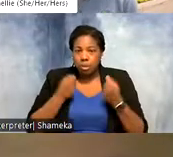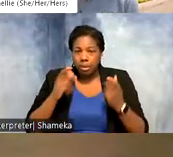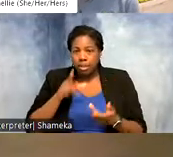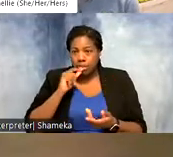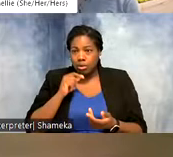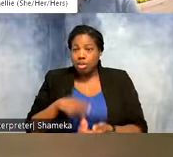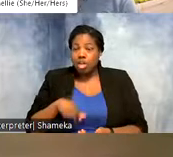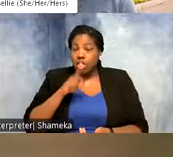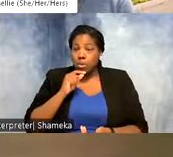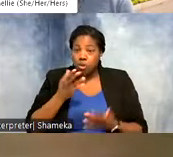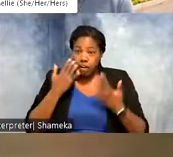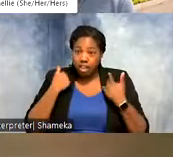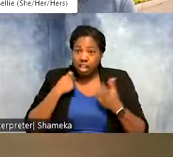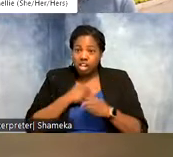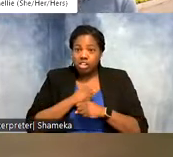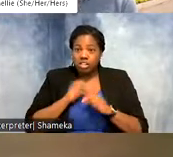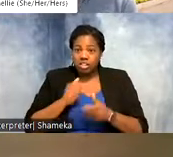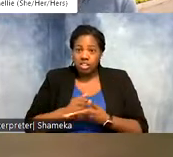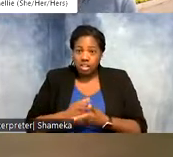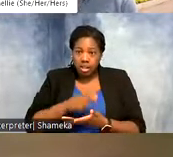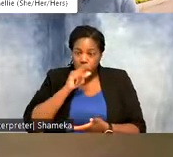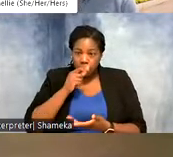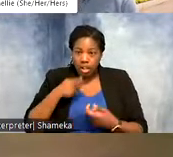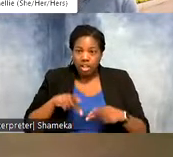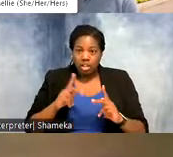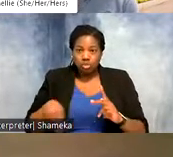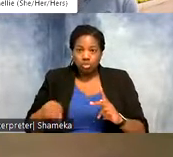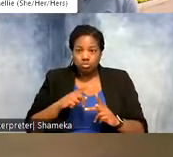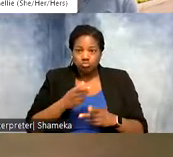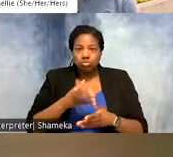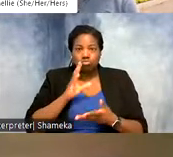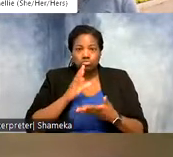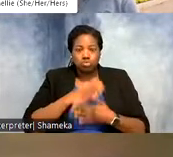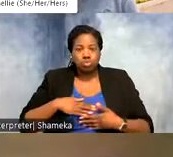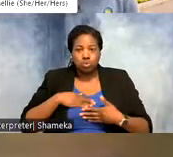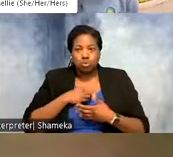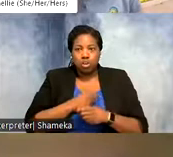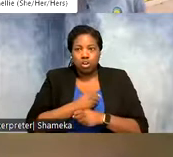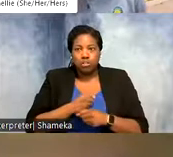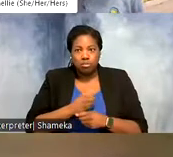birds and still allow you to drink coffee, which is great. >>Shellie: Yeah absolutely! So bird friendly